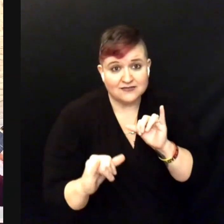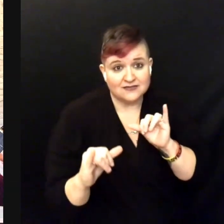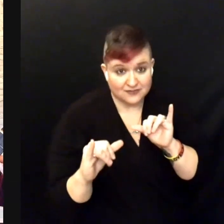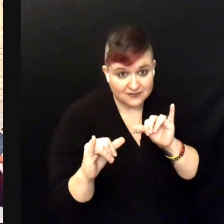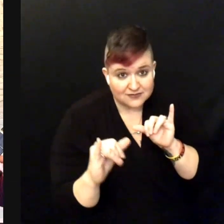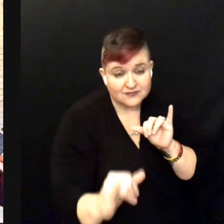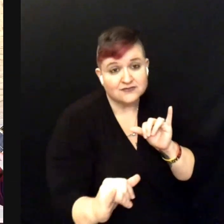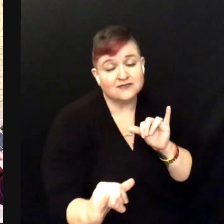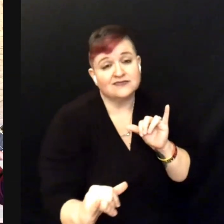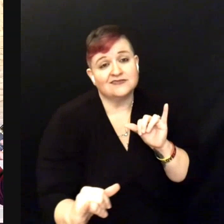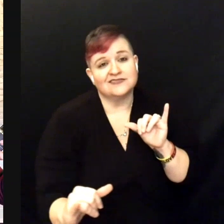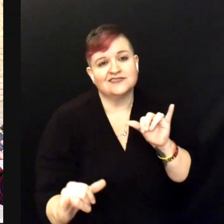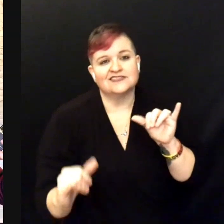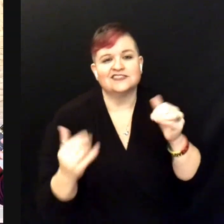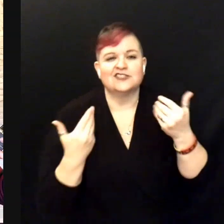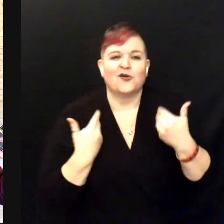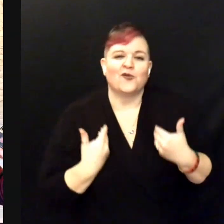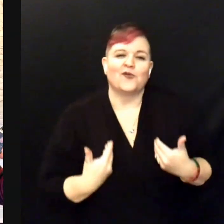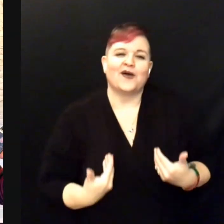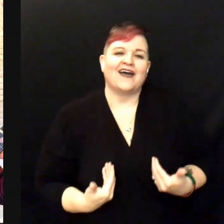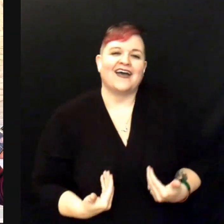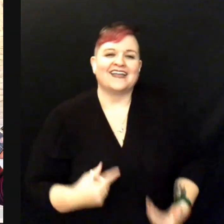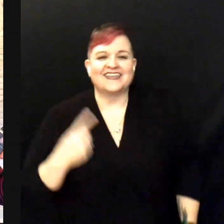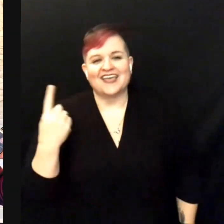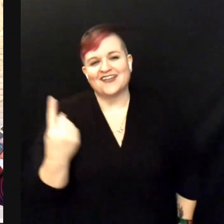So I can always love you